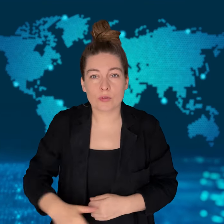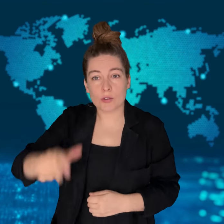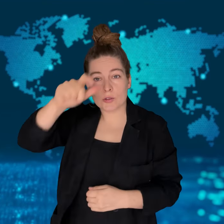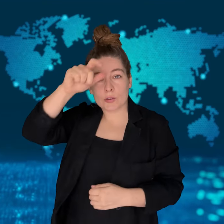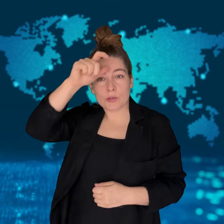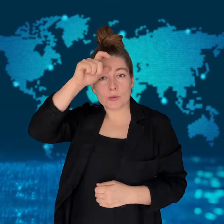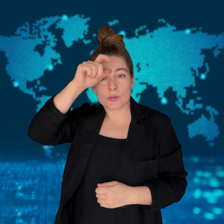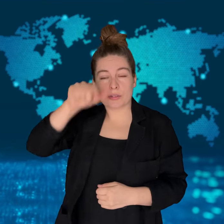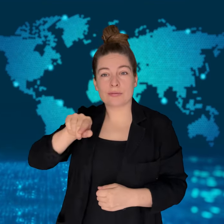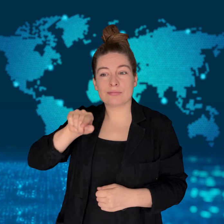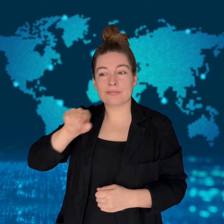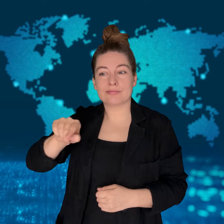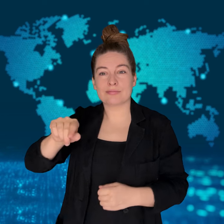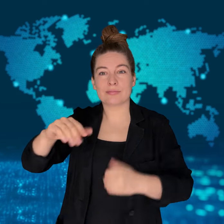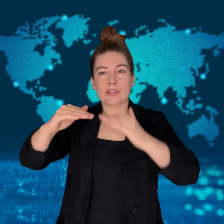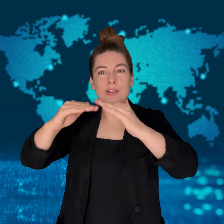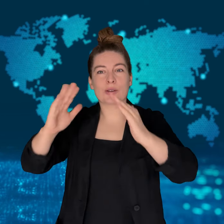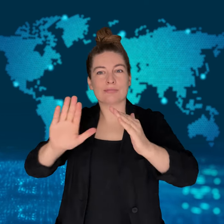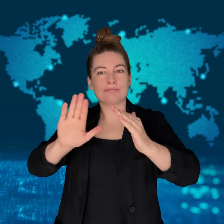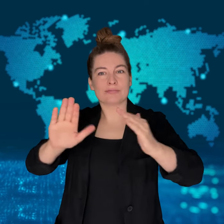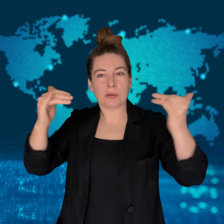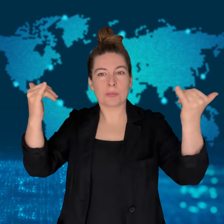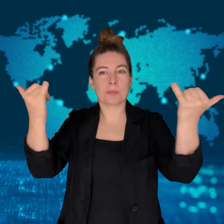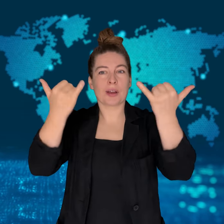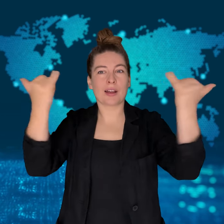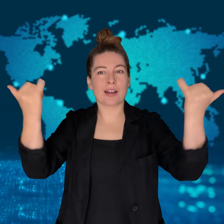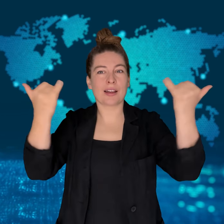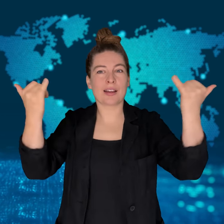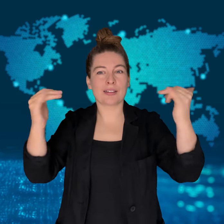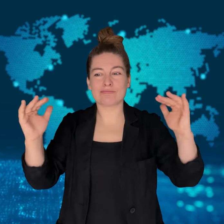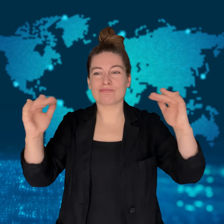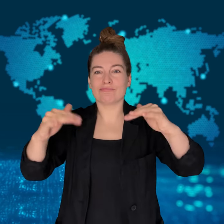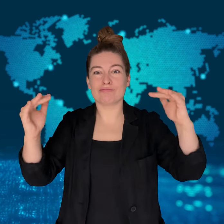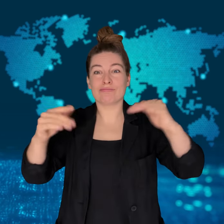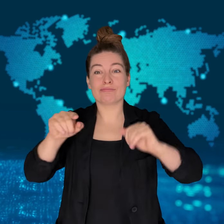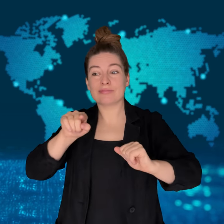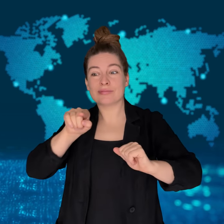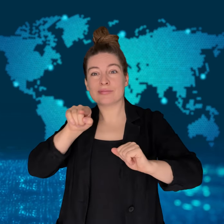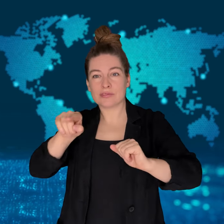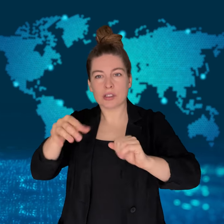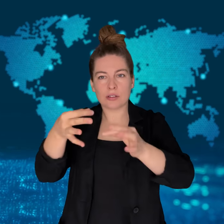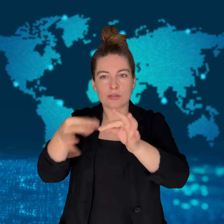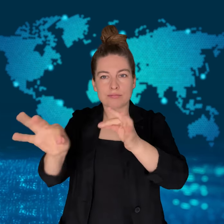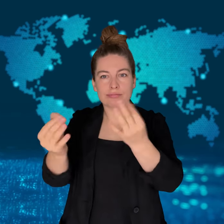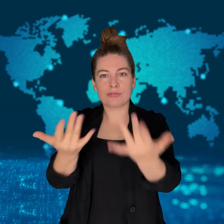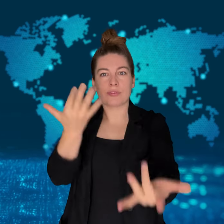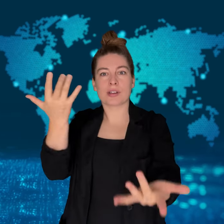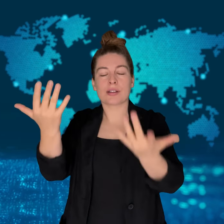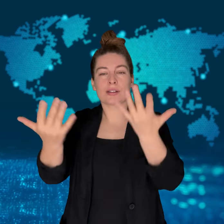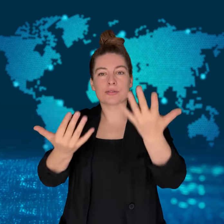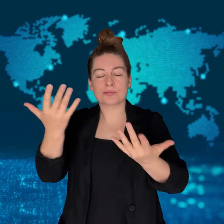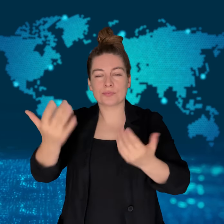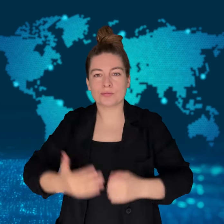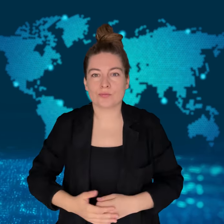Nightclub fire